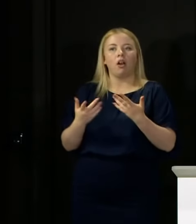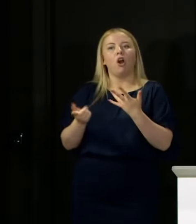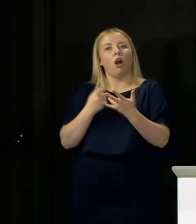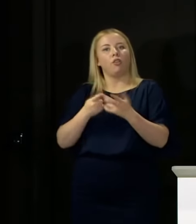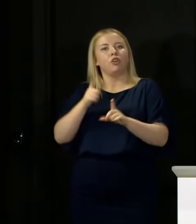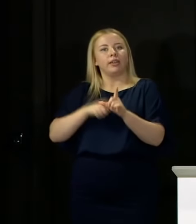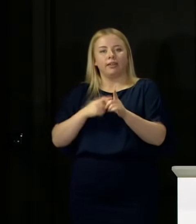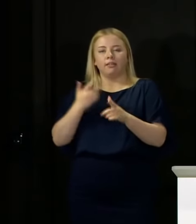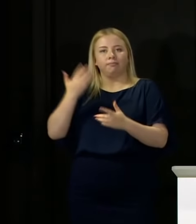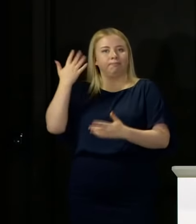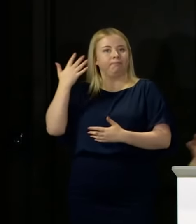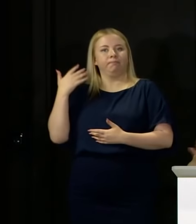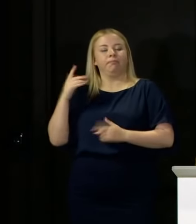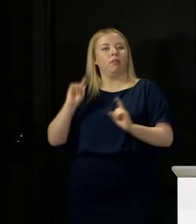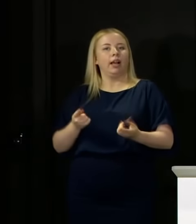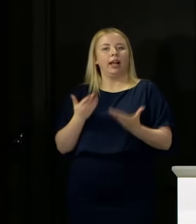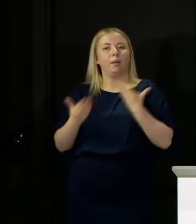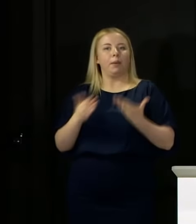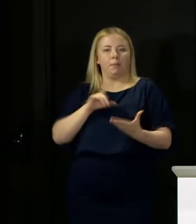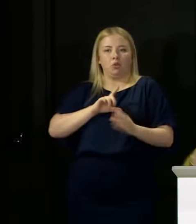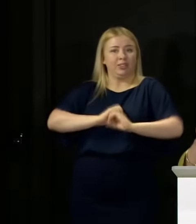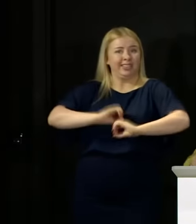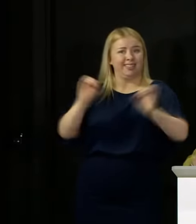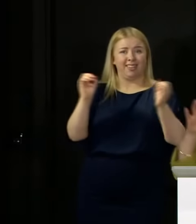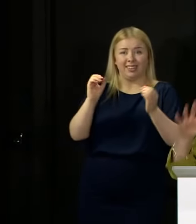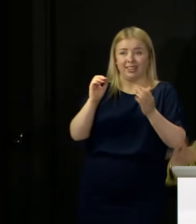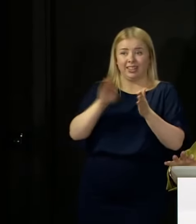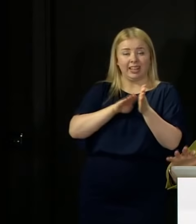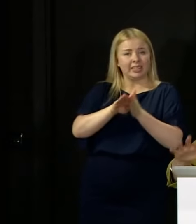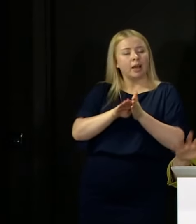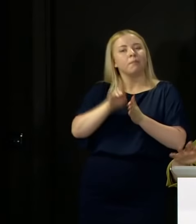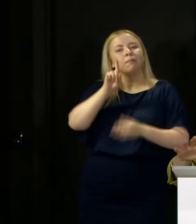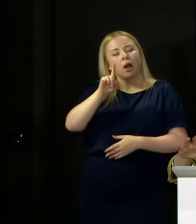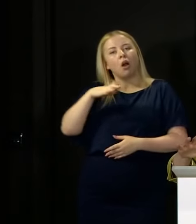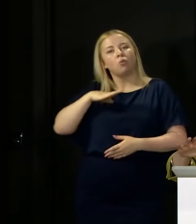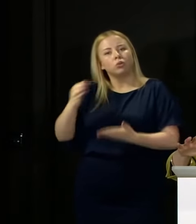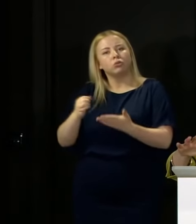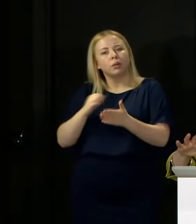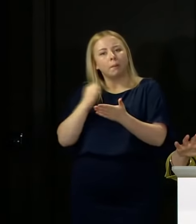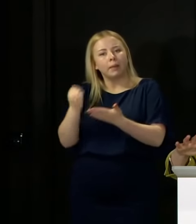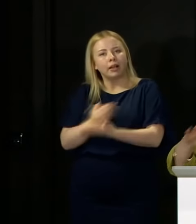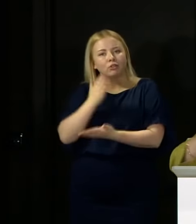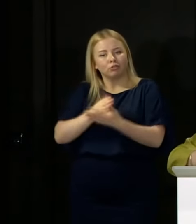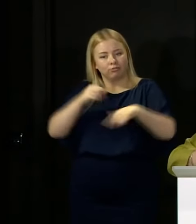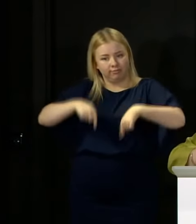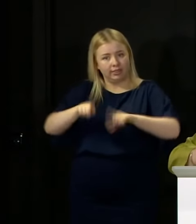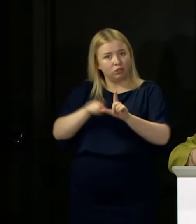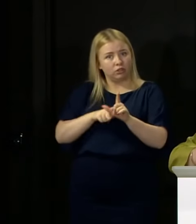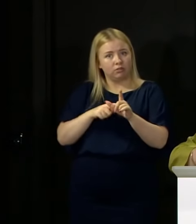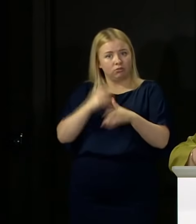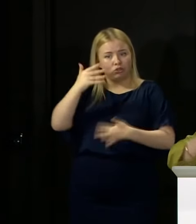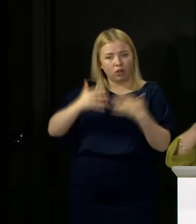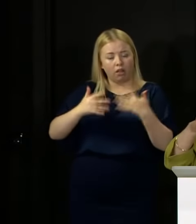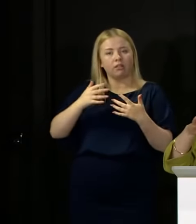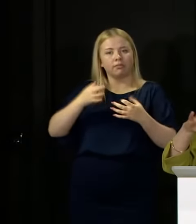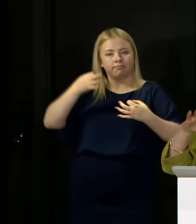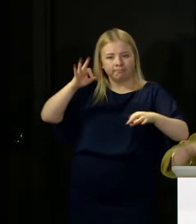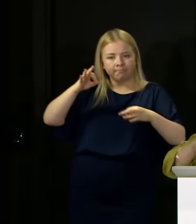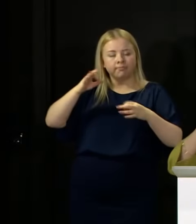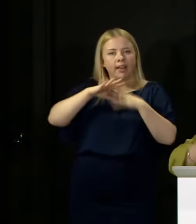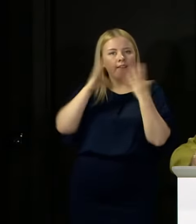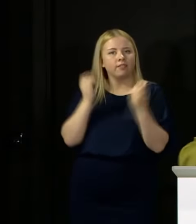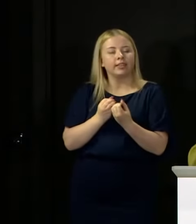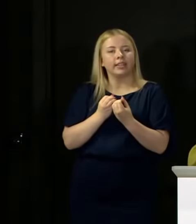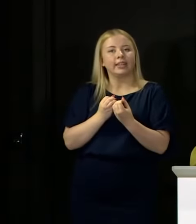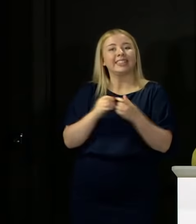But what we want to make sure is that this year's results have the degree of credibility